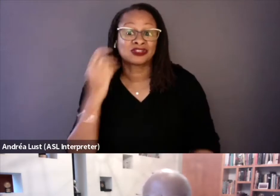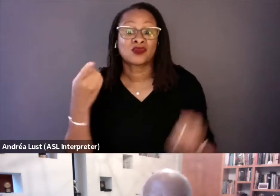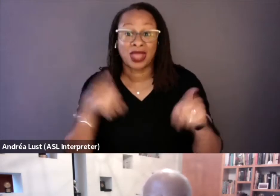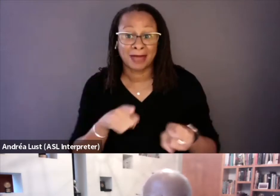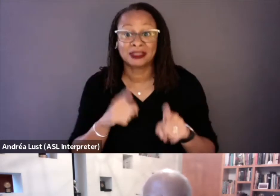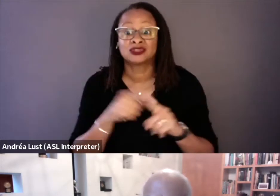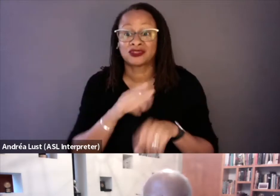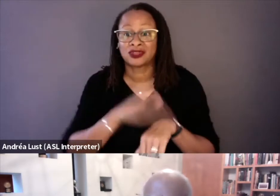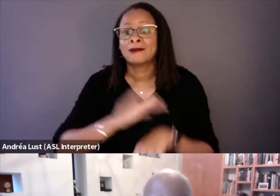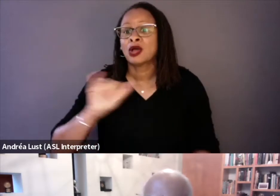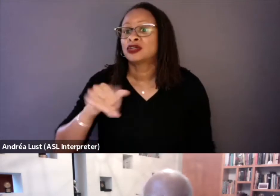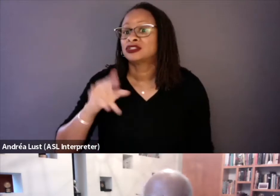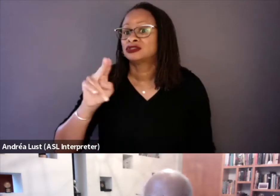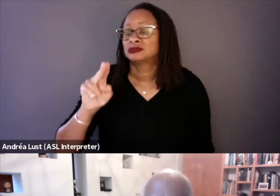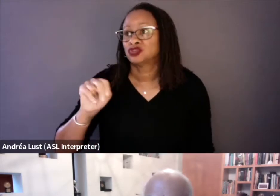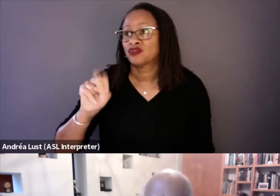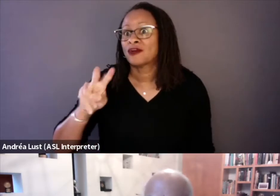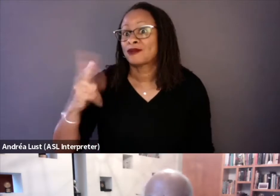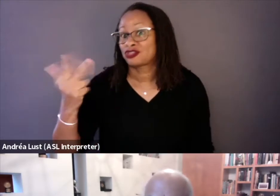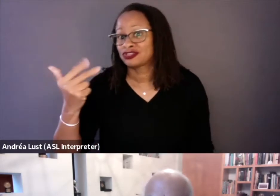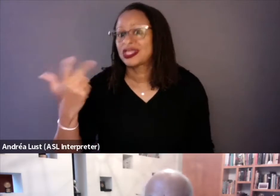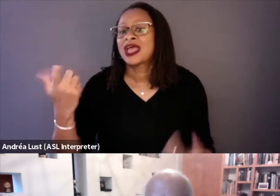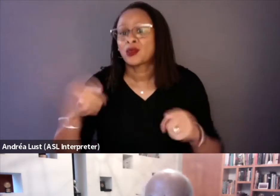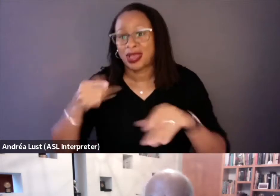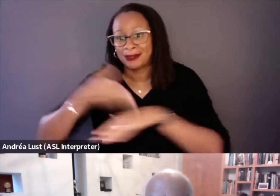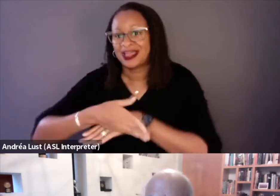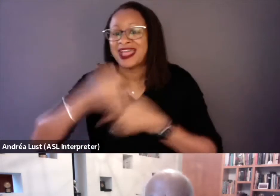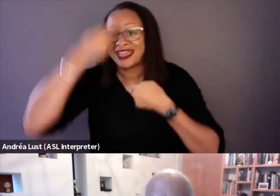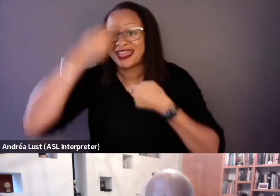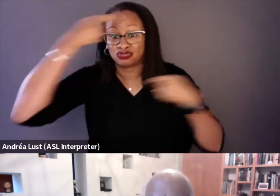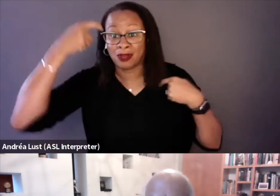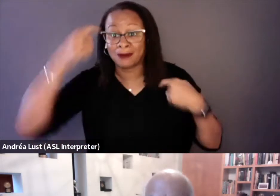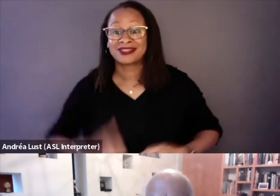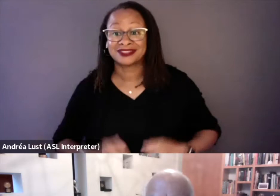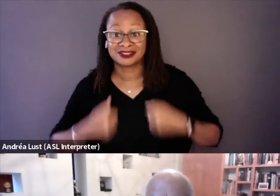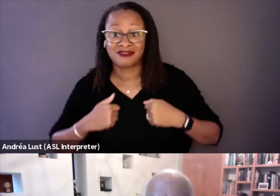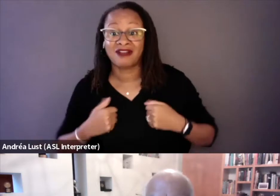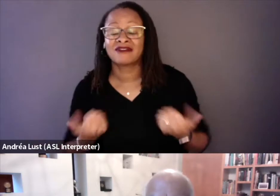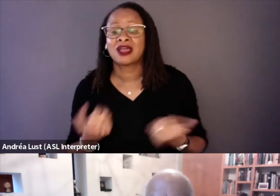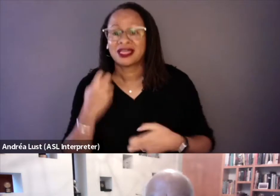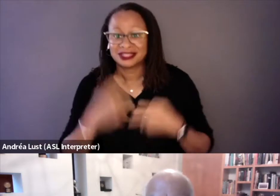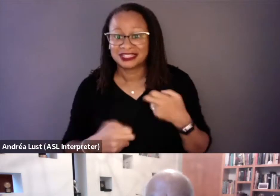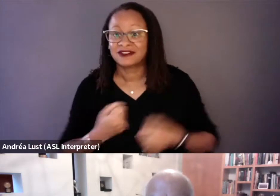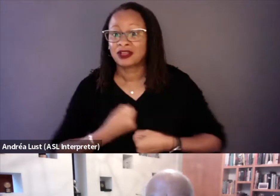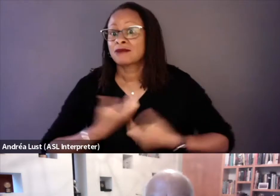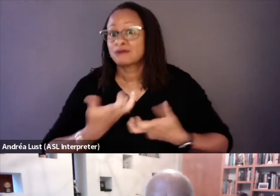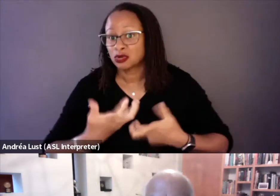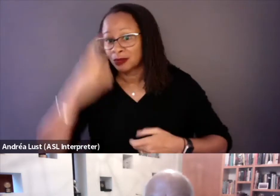on the 13th and the aftermath, the trauma that they all live with, physical, emotional, mental, and otherwise.